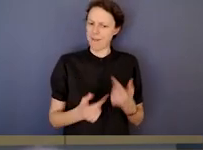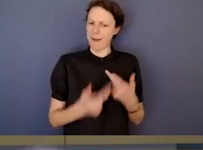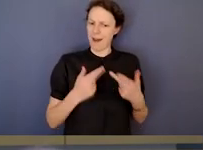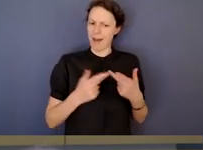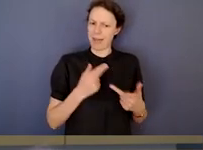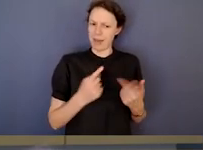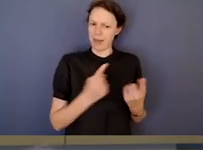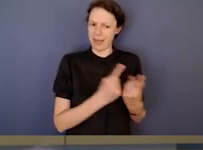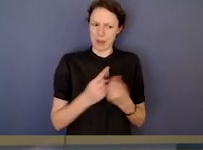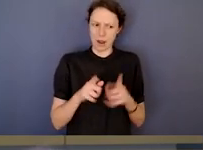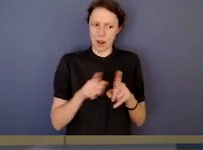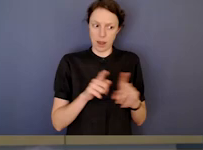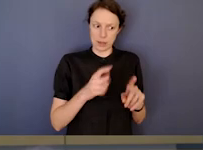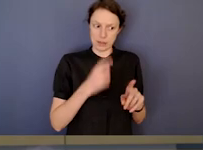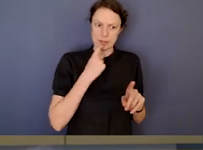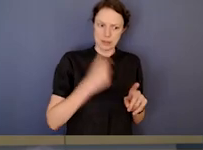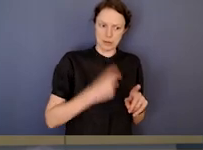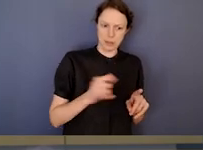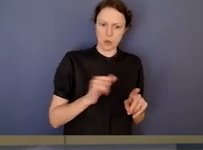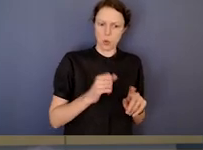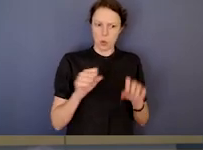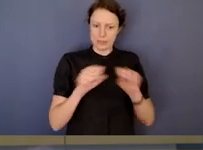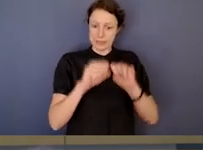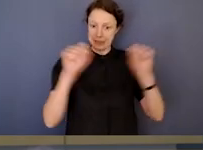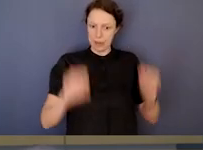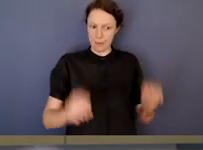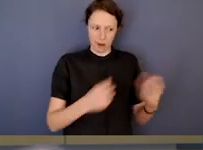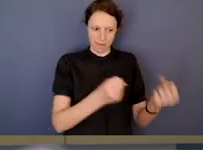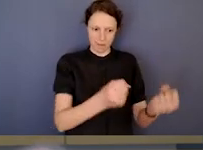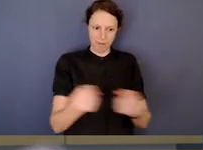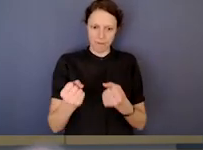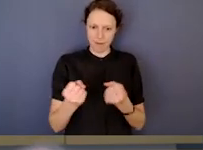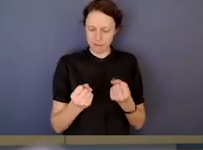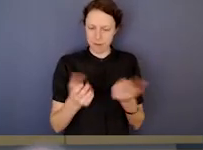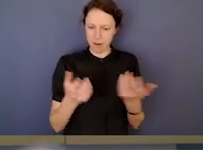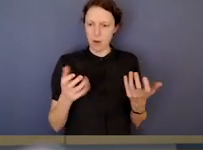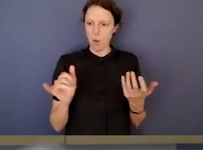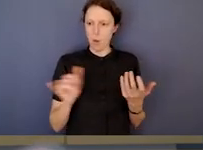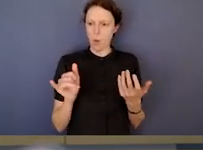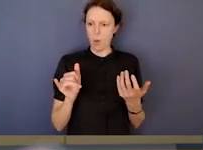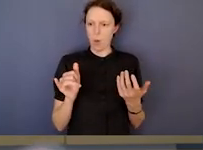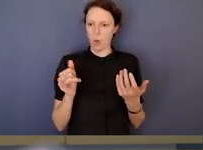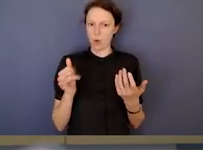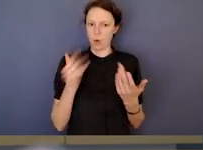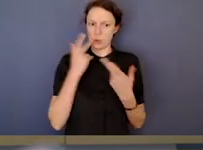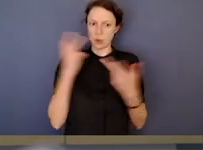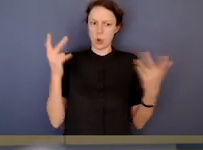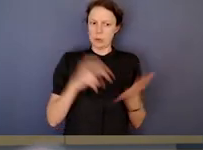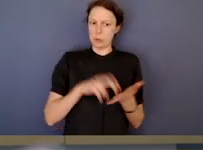the systemic nature of it? The fact that it potentially exposes some corruption vulnerabilities